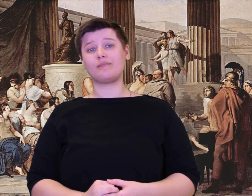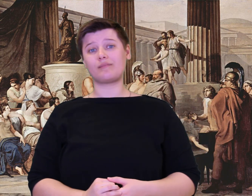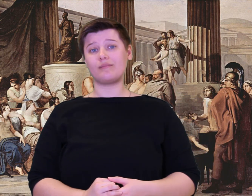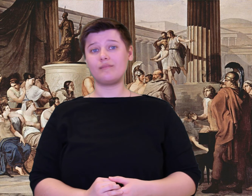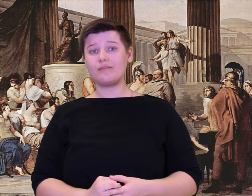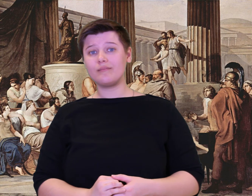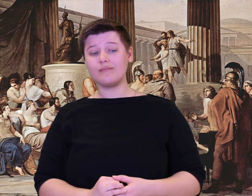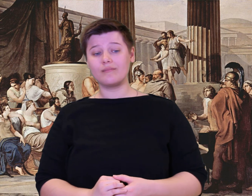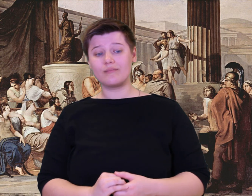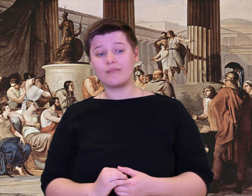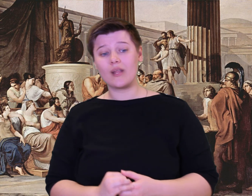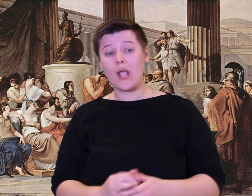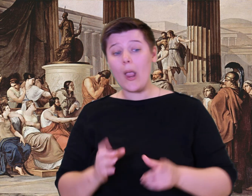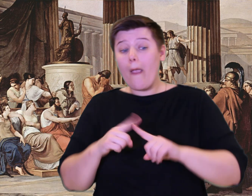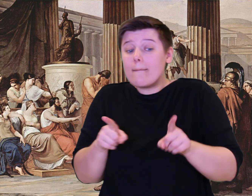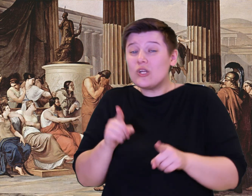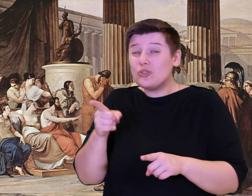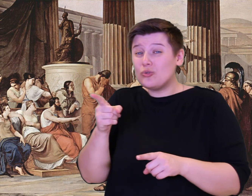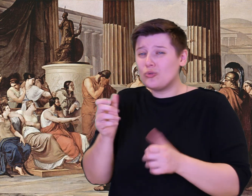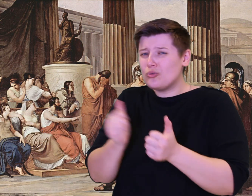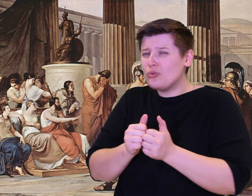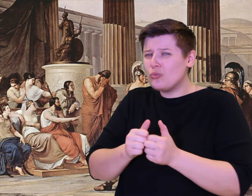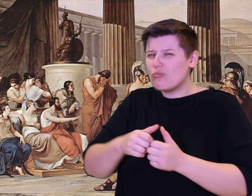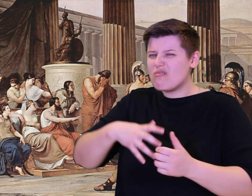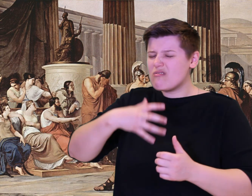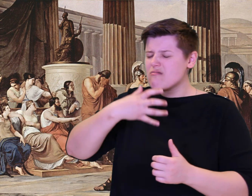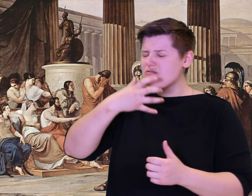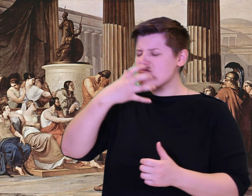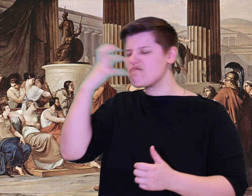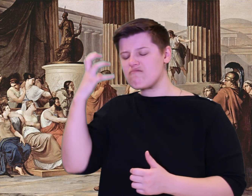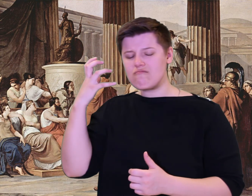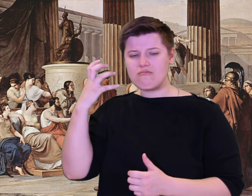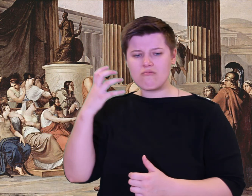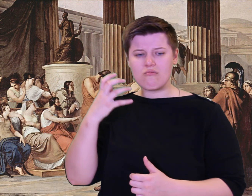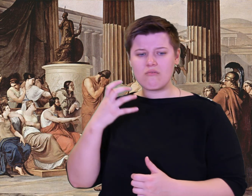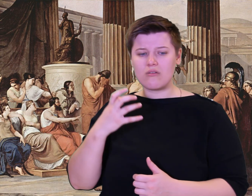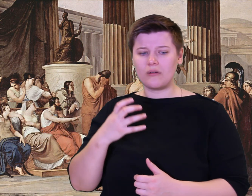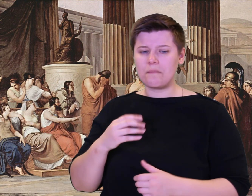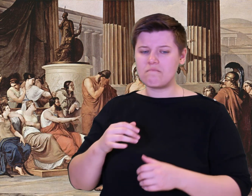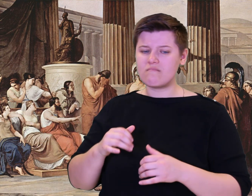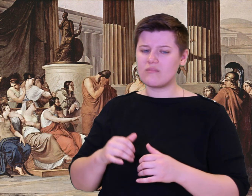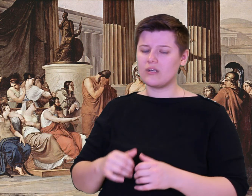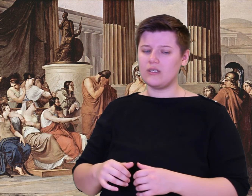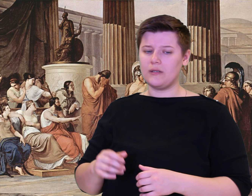Do you expect more guests when you have treated us so rudely?"